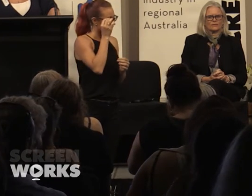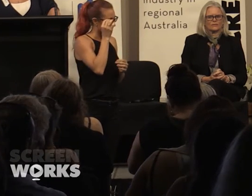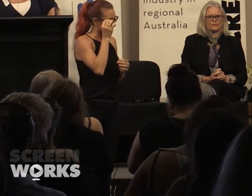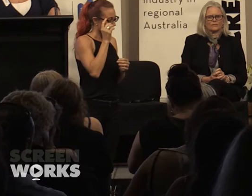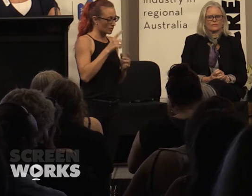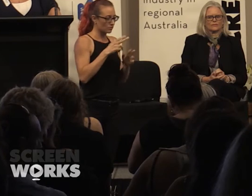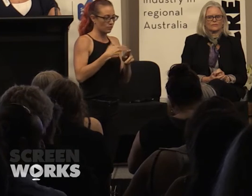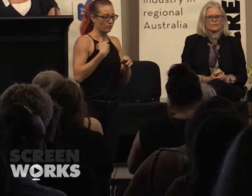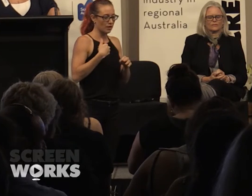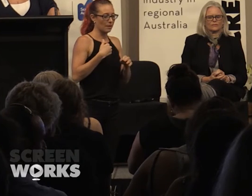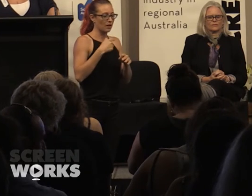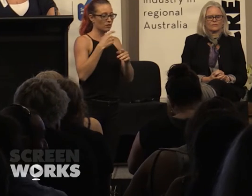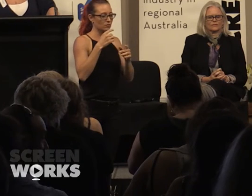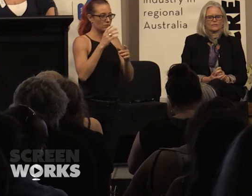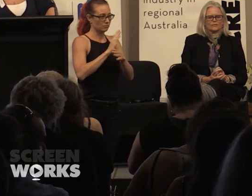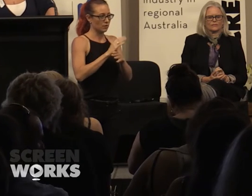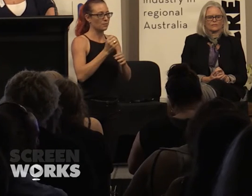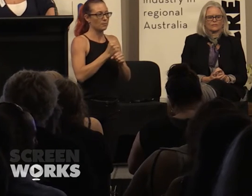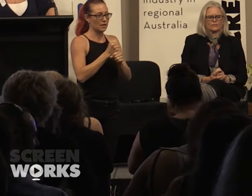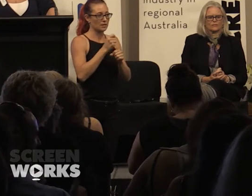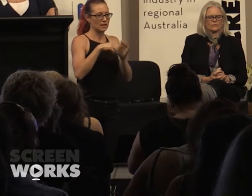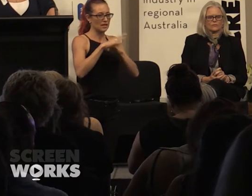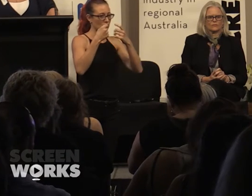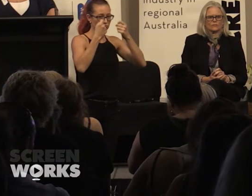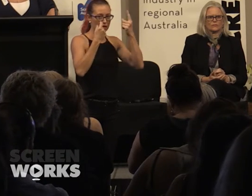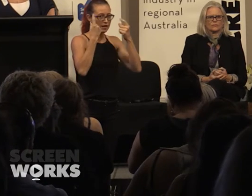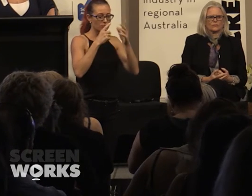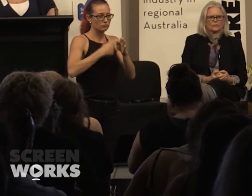female documentary makers in any creative role, it's a fellowship program,